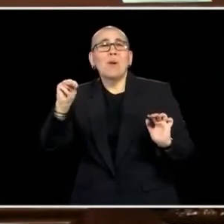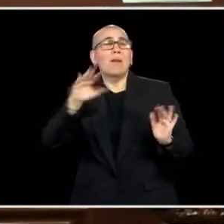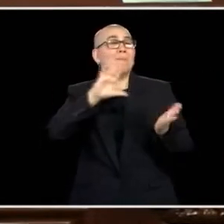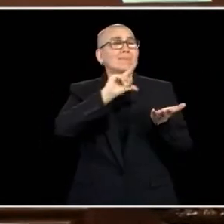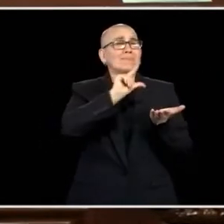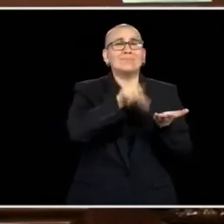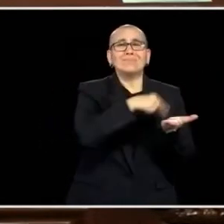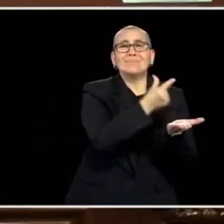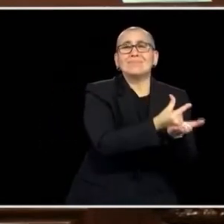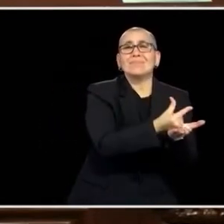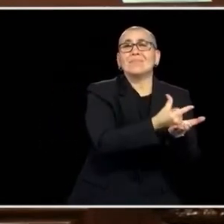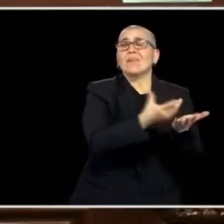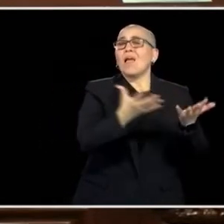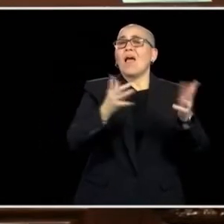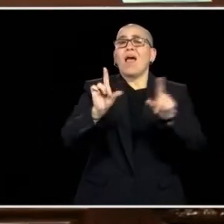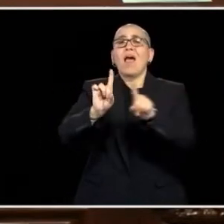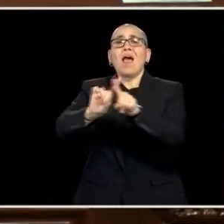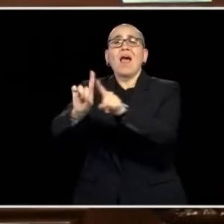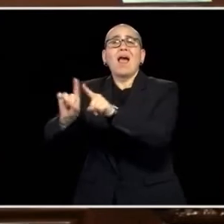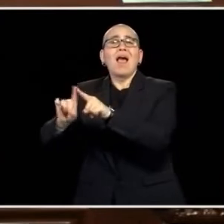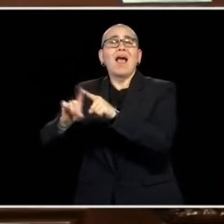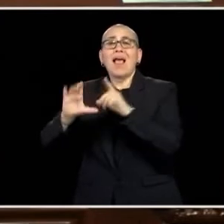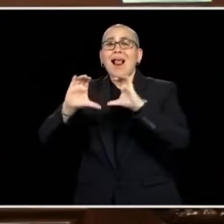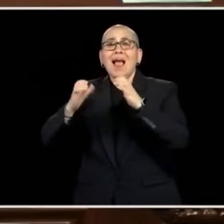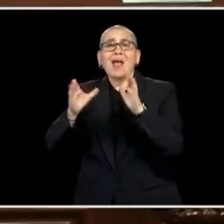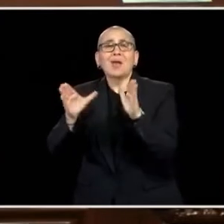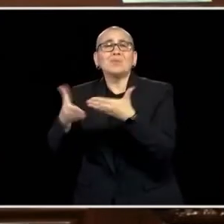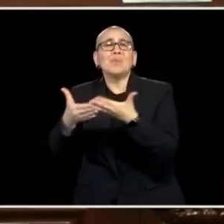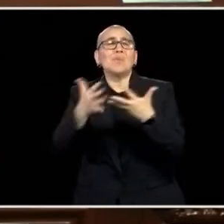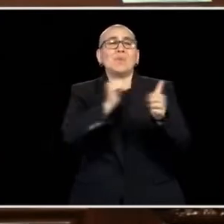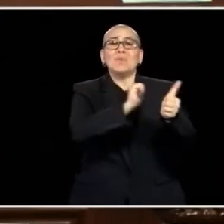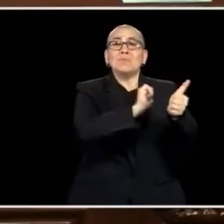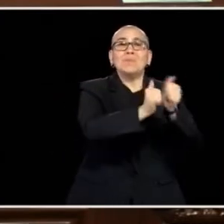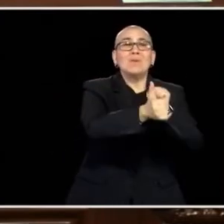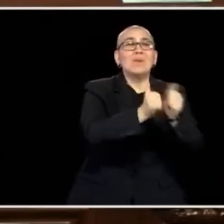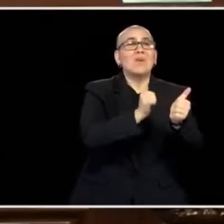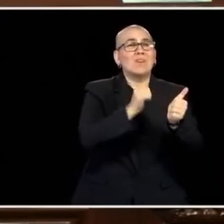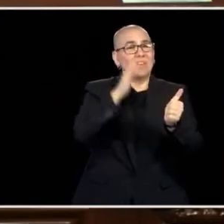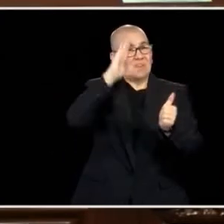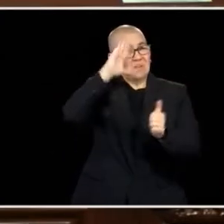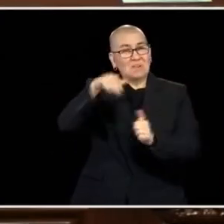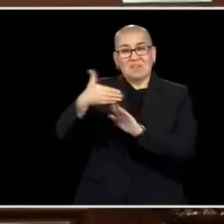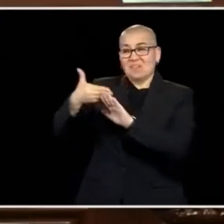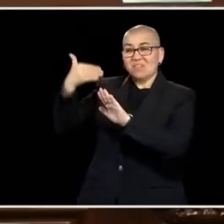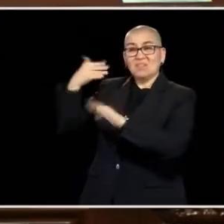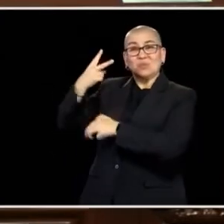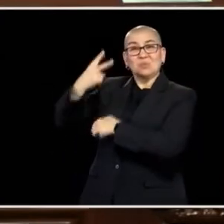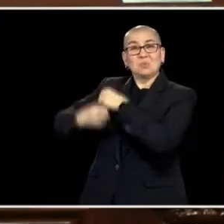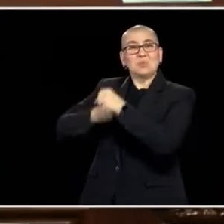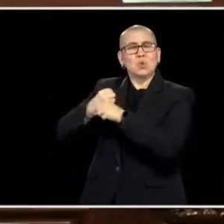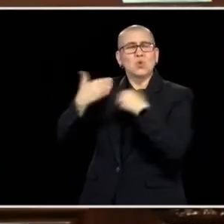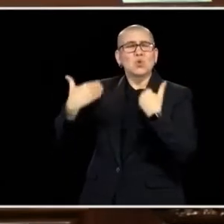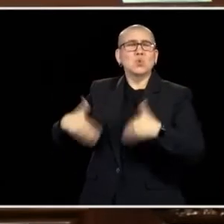OR IMPORTANT BUSINESS. THE LAST TWO YEARS HAVE BEEN INCREDIBLY CHALLENGING, SO NOT BEING IN HERE FOR THOSE TWO YEARS, I KNOW, THERE'S MANY OF